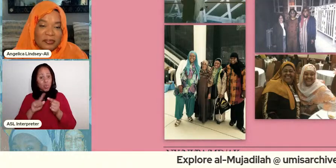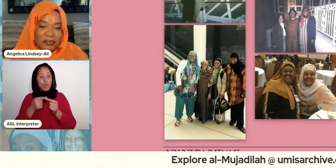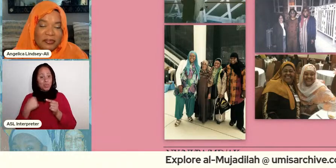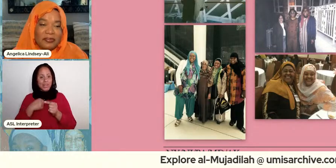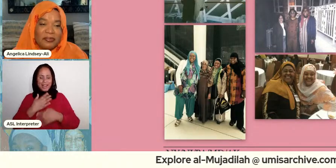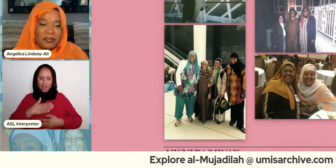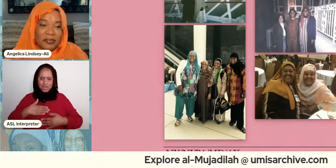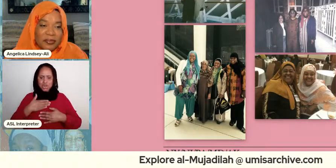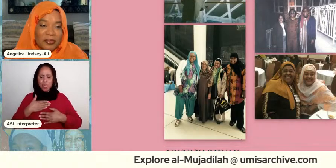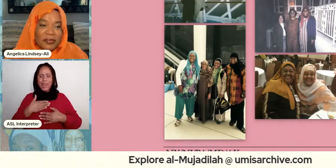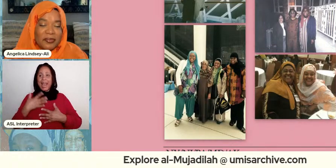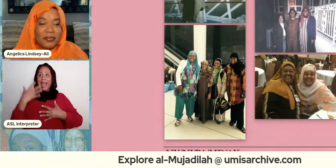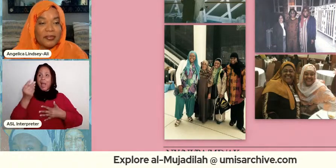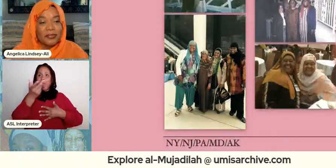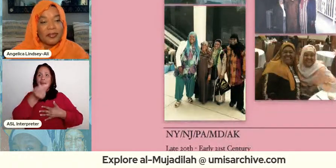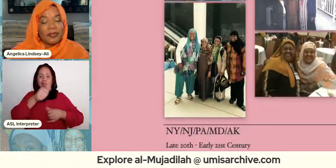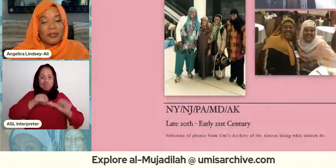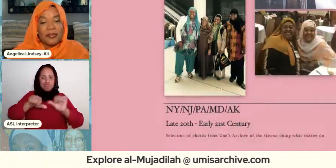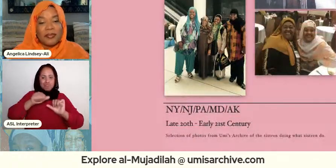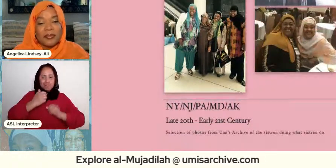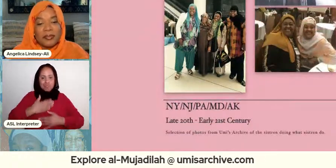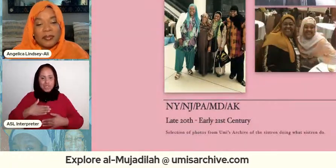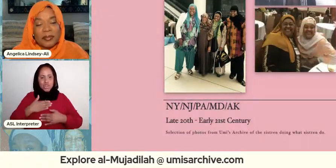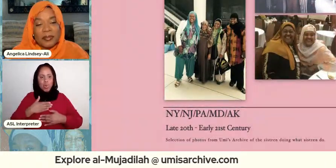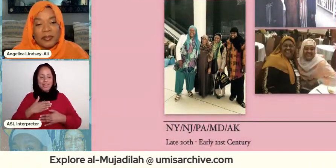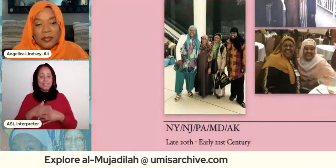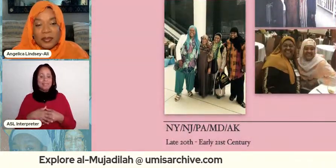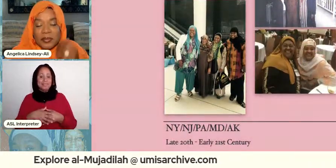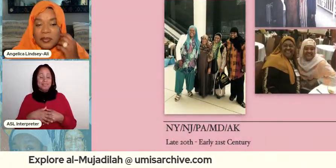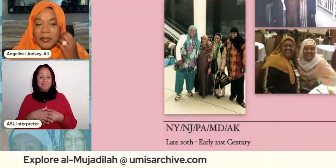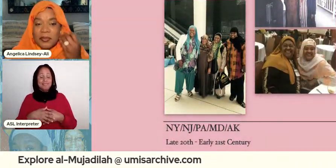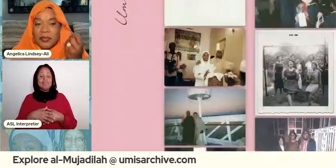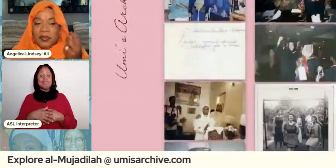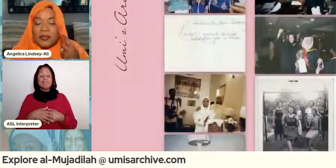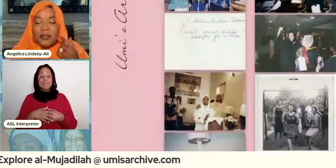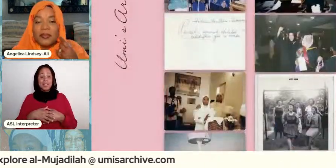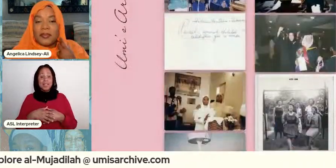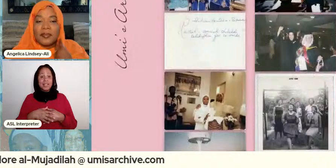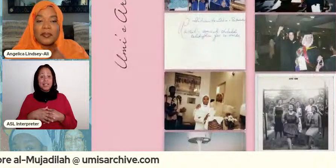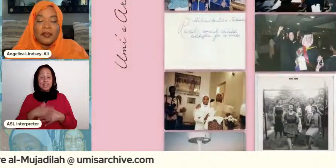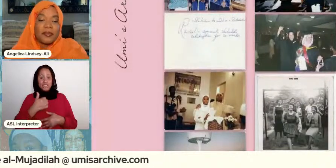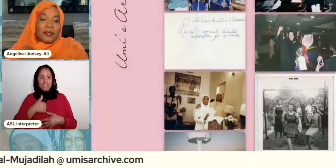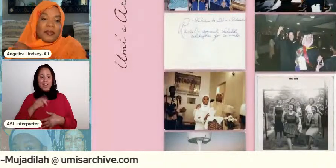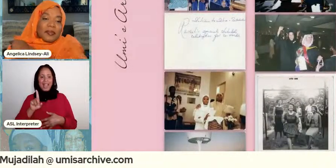if you can scroll down it's the first pic i get i'm sorry up sorry scroll up that first